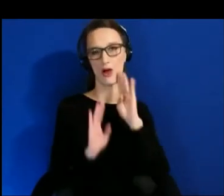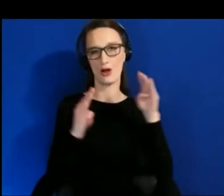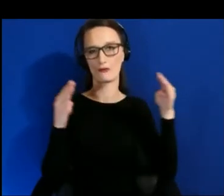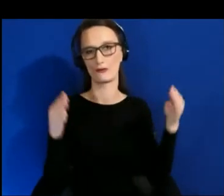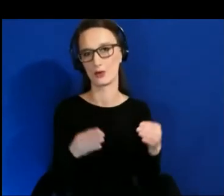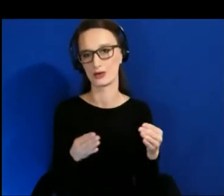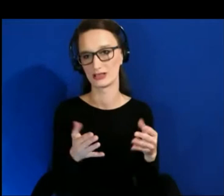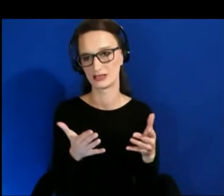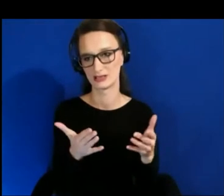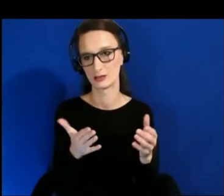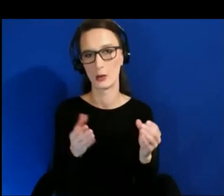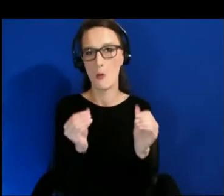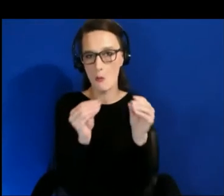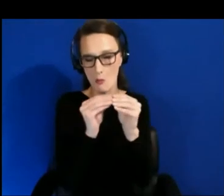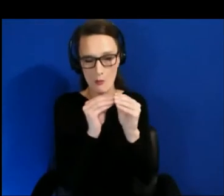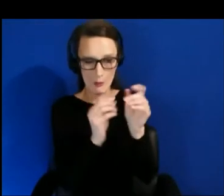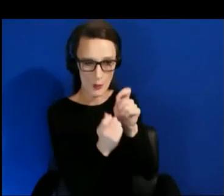broader organizational stuff.